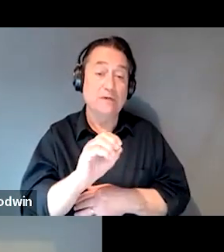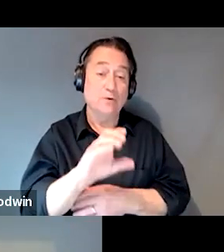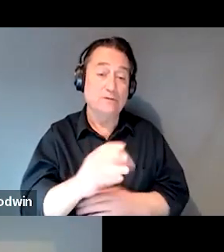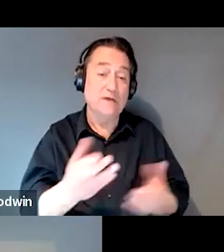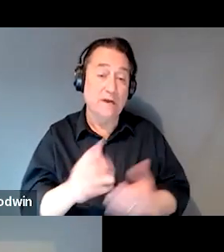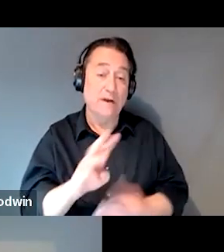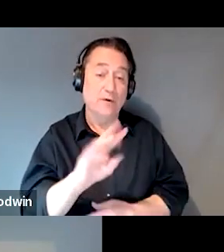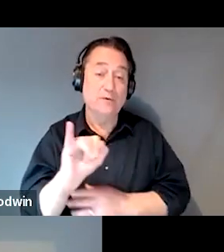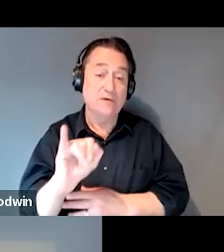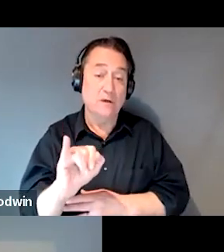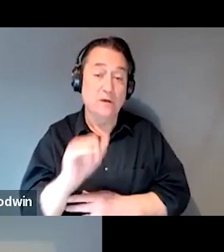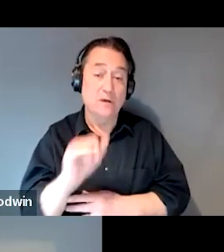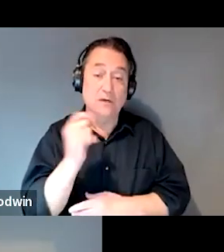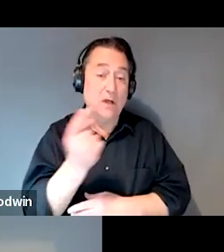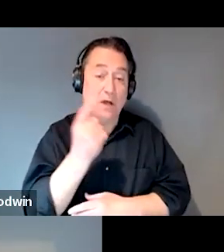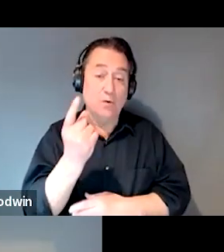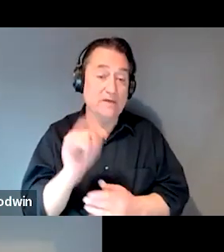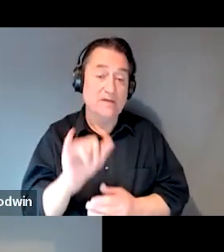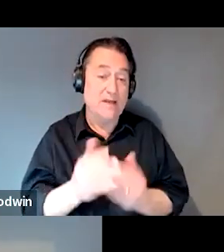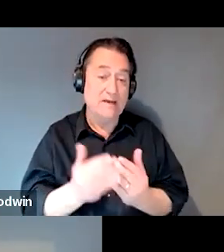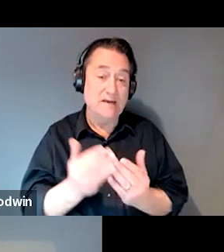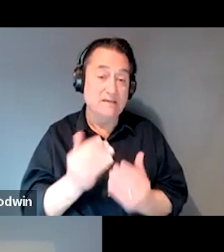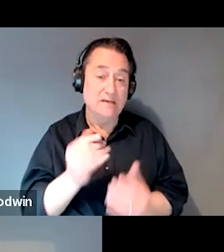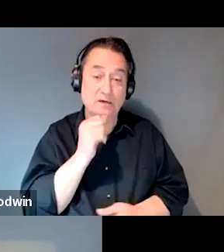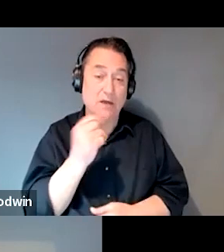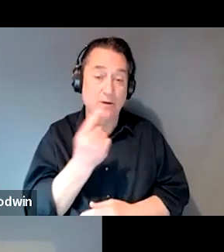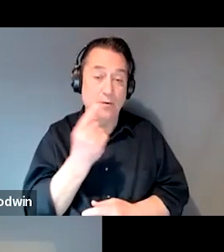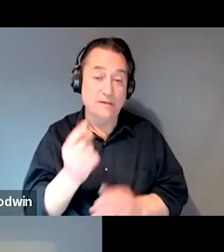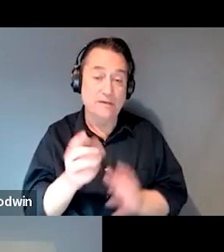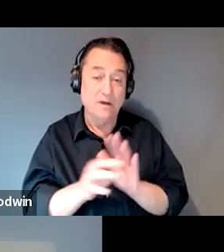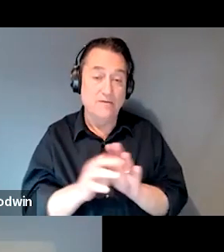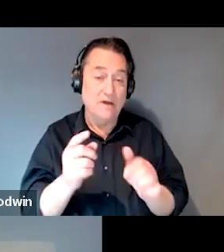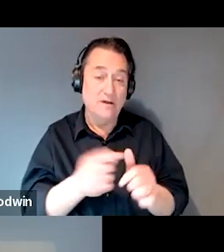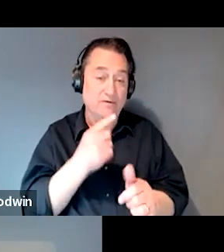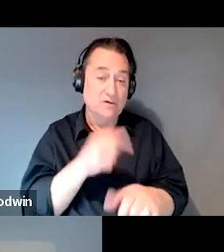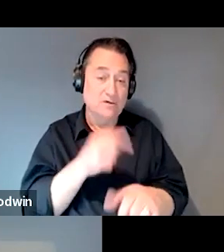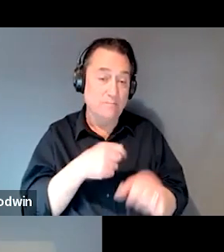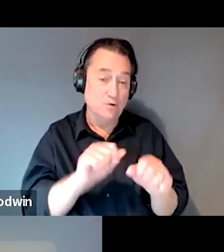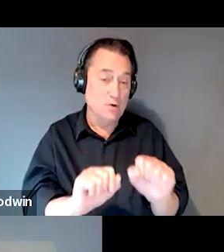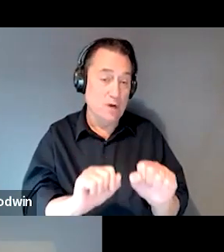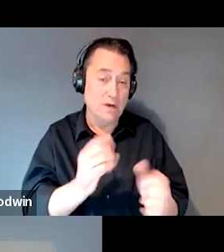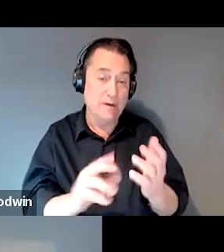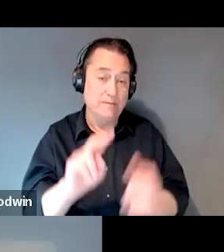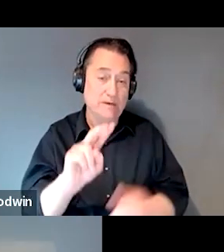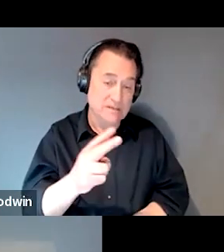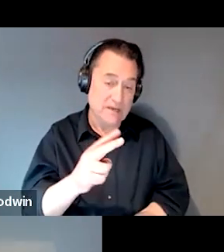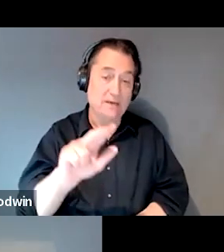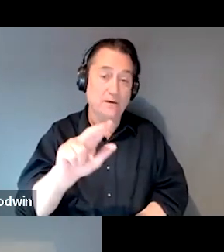So it's not always that easy. You're not always gonna get it on the first try. It might be the second or the third or the fourth